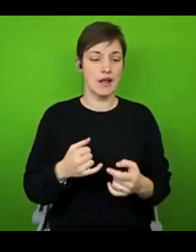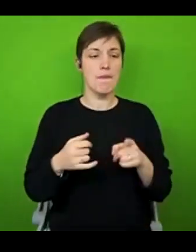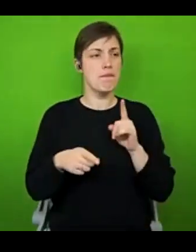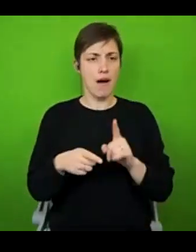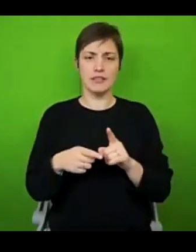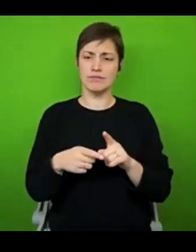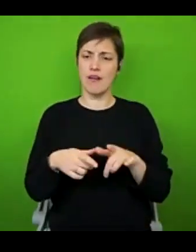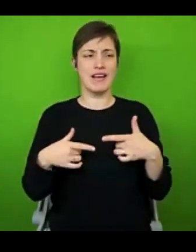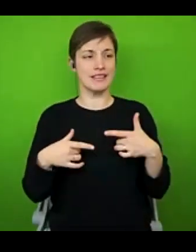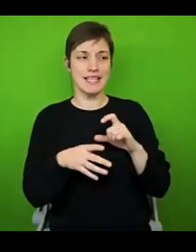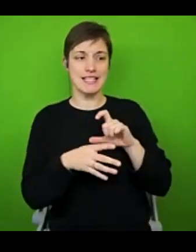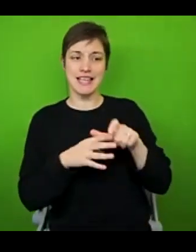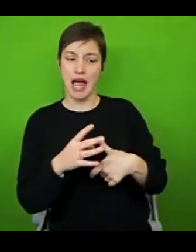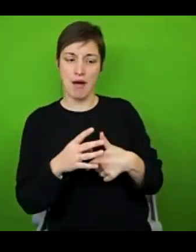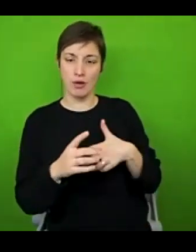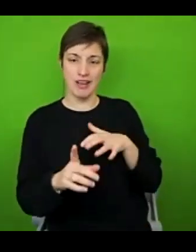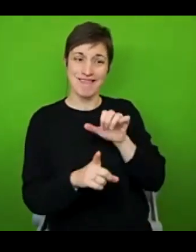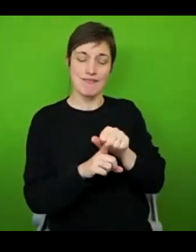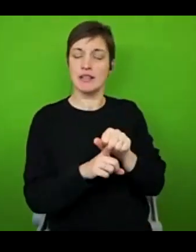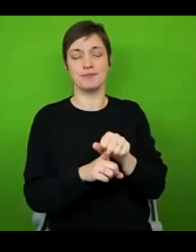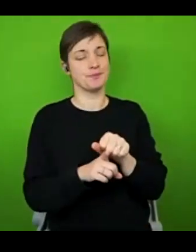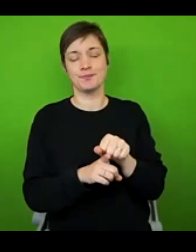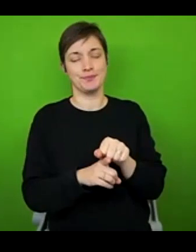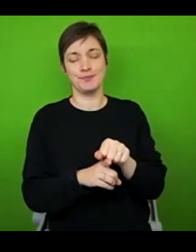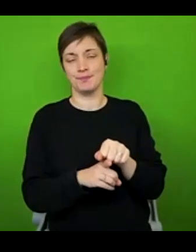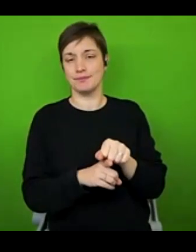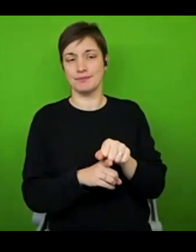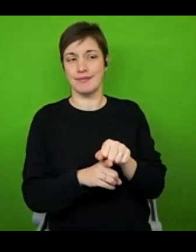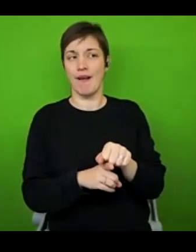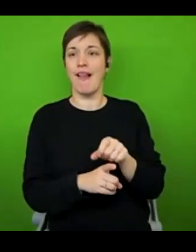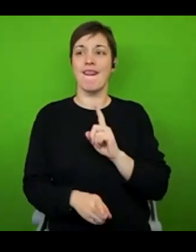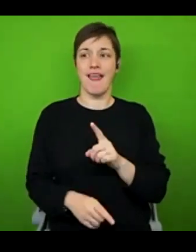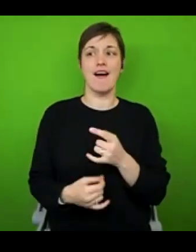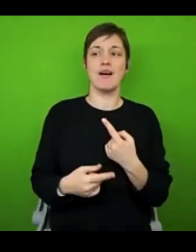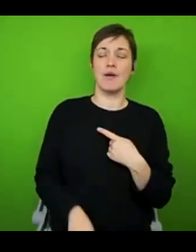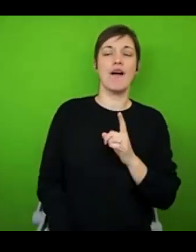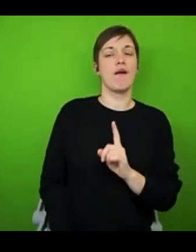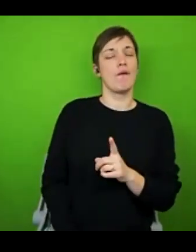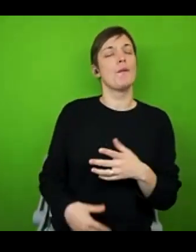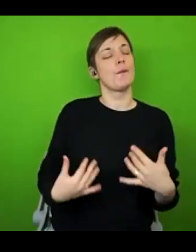And that for me was really, really telling. Now I generally use phrases like chronic illness and